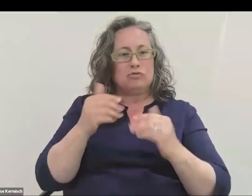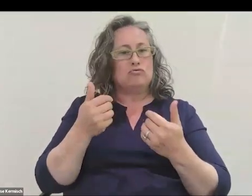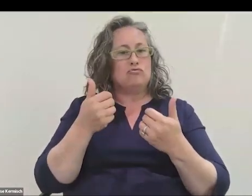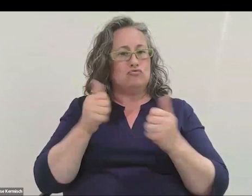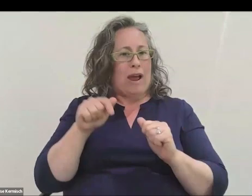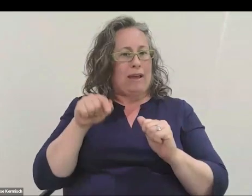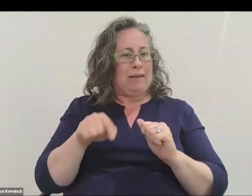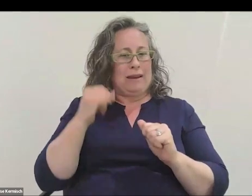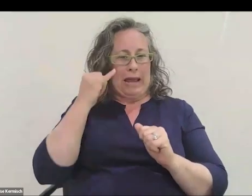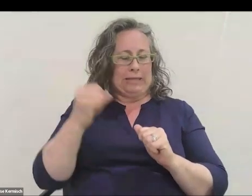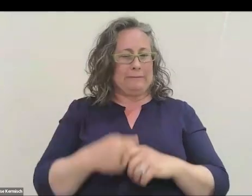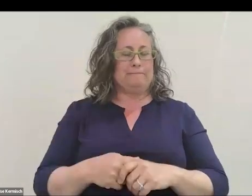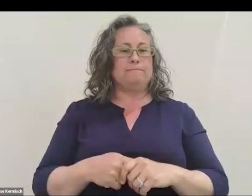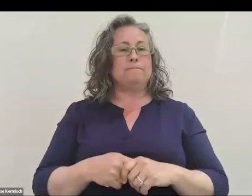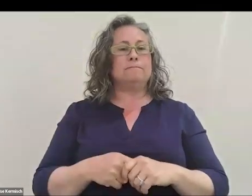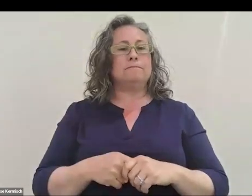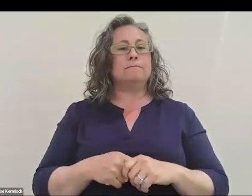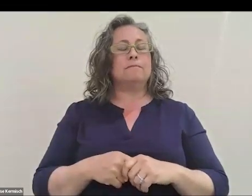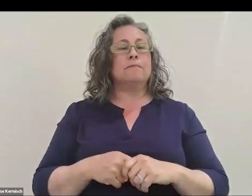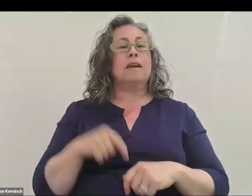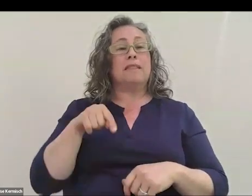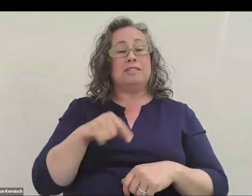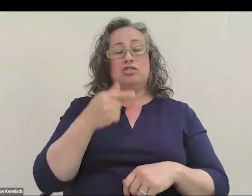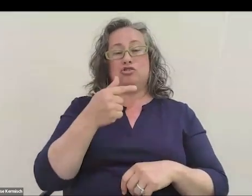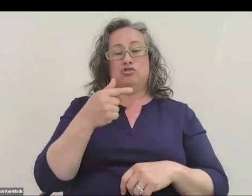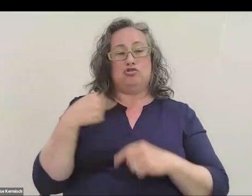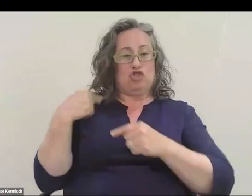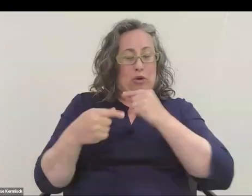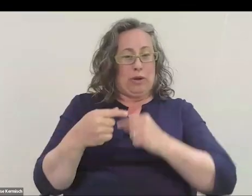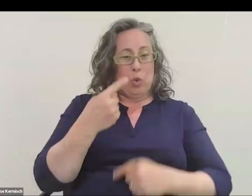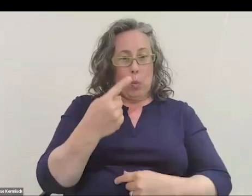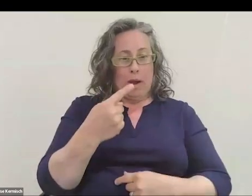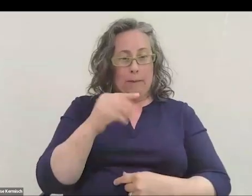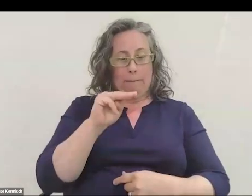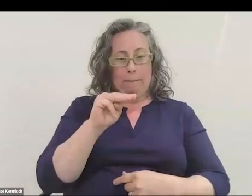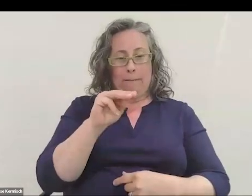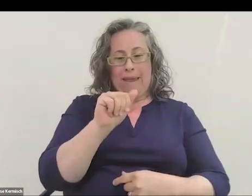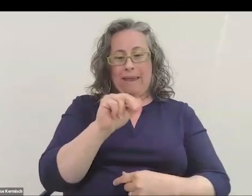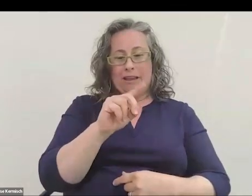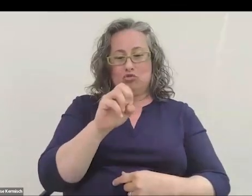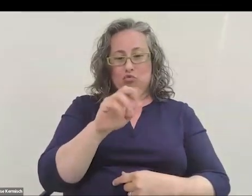This is a Generation 1 Motorola Droid phone, an Android phone, in a vacuum chamber